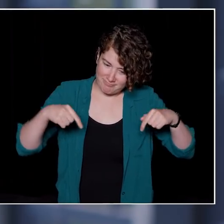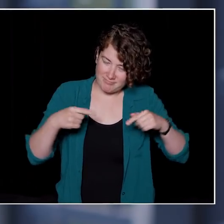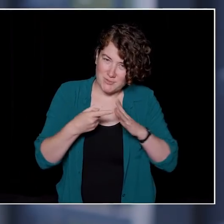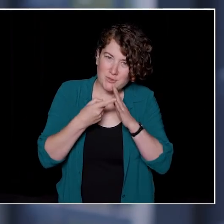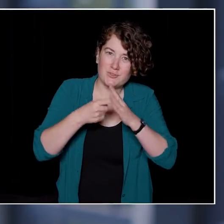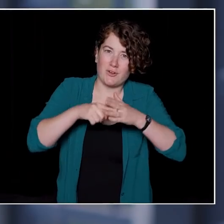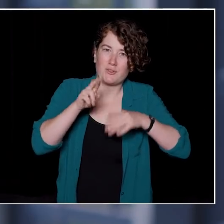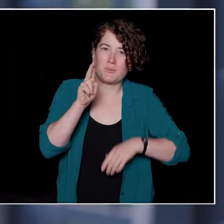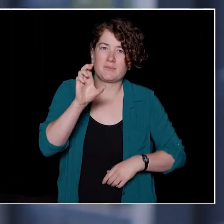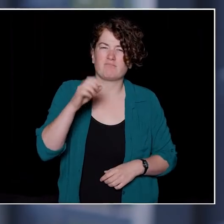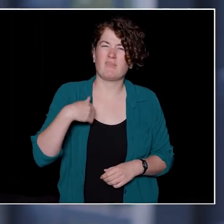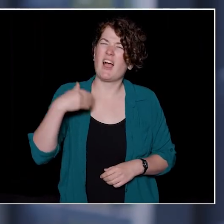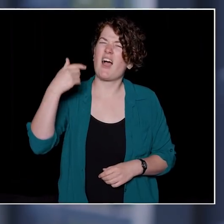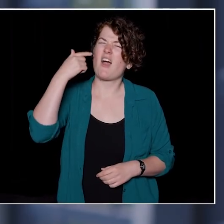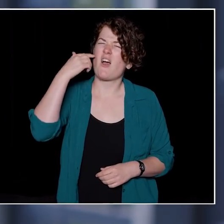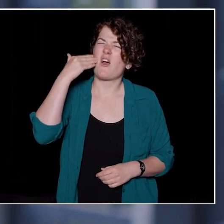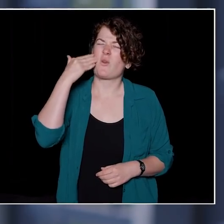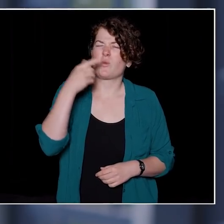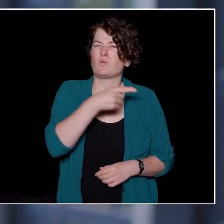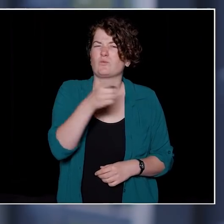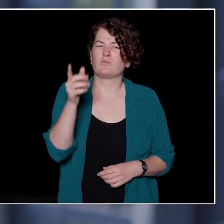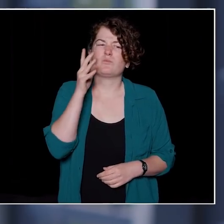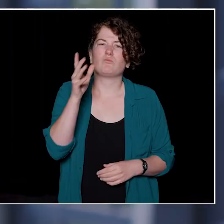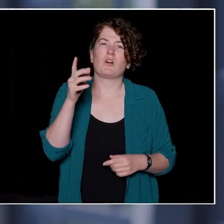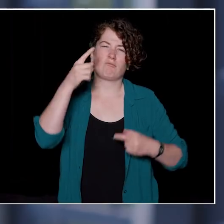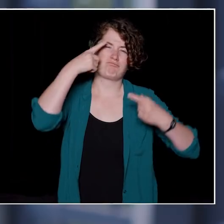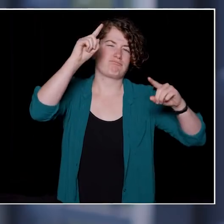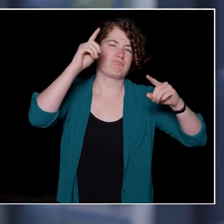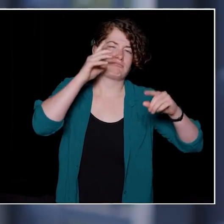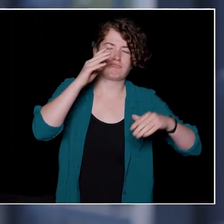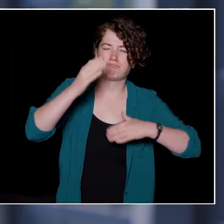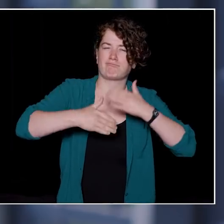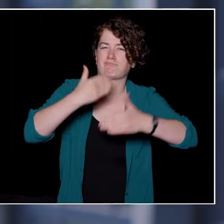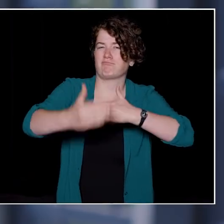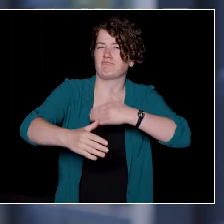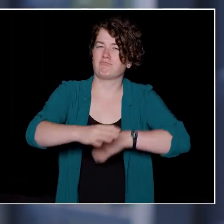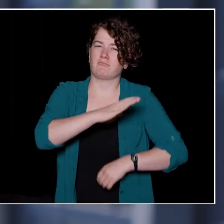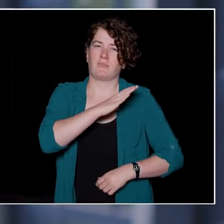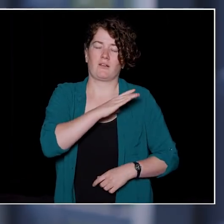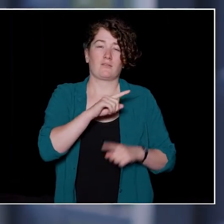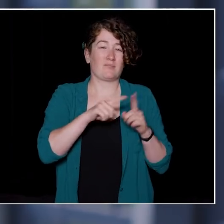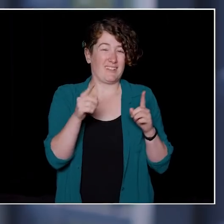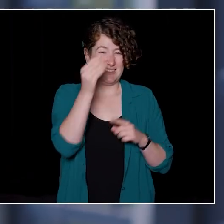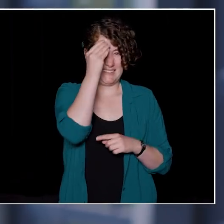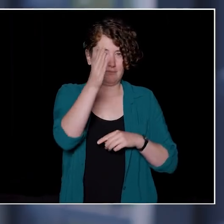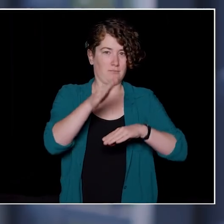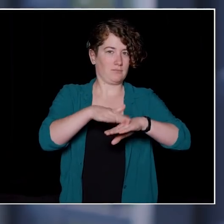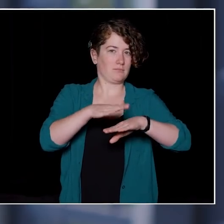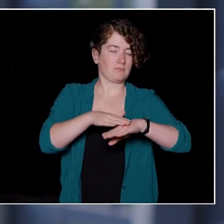I know you will excel here, but let me give you a bit of advice. Balance is the key.